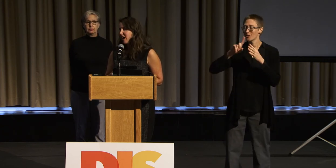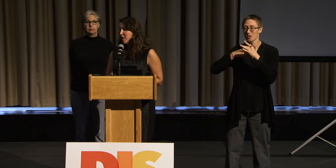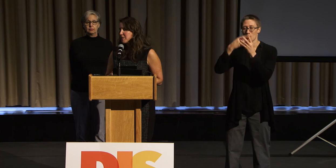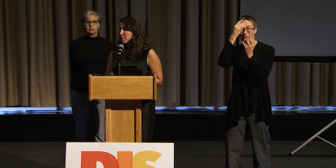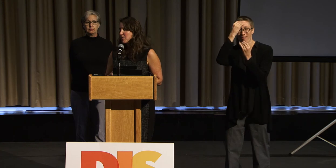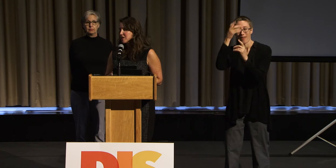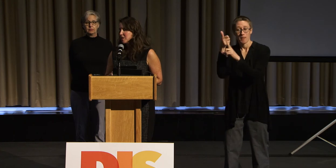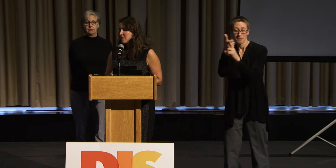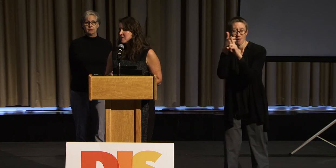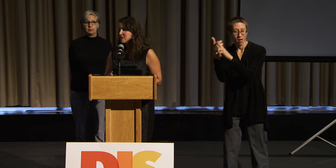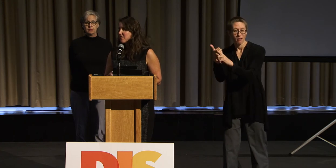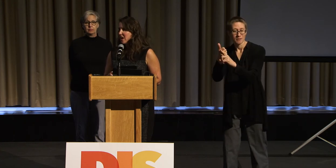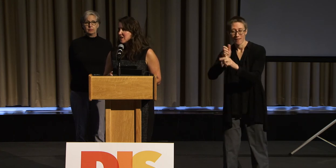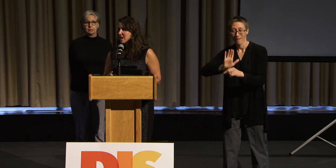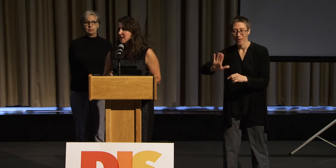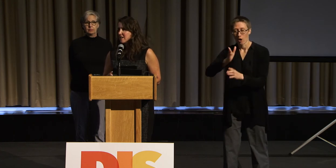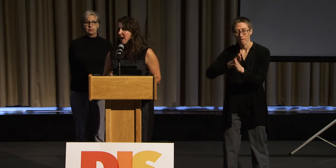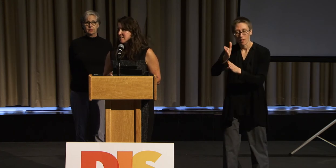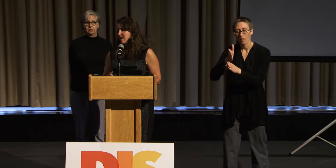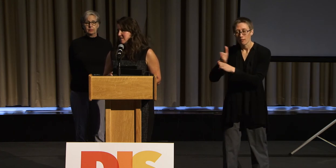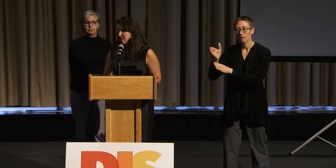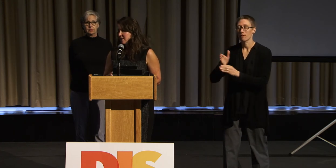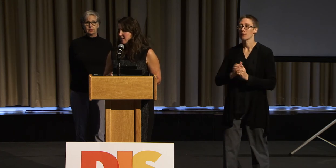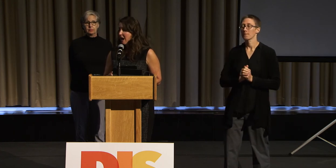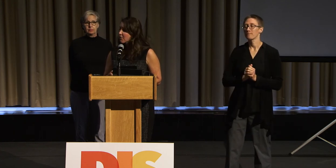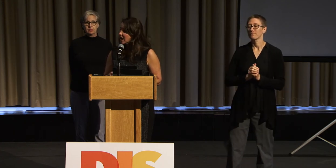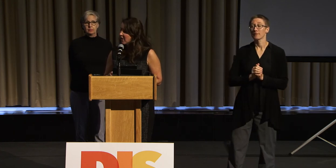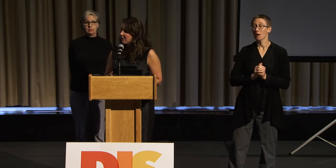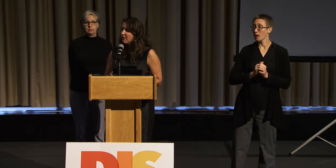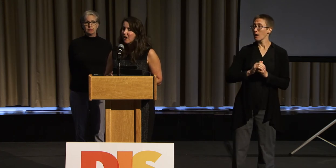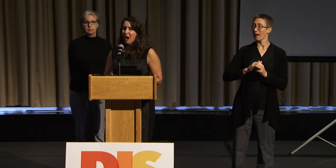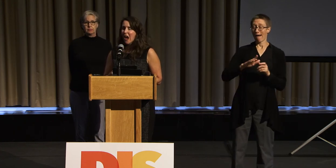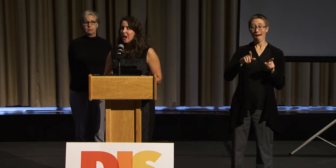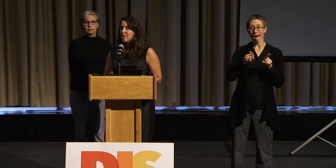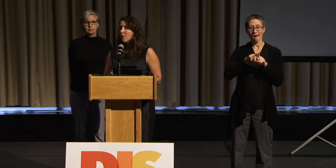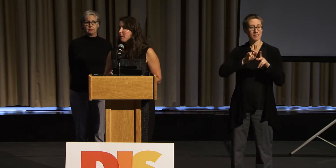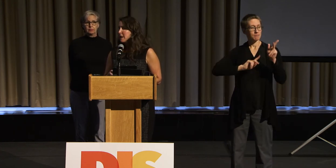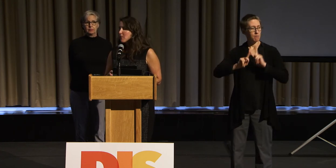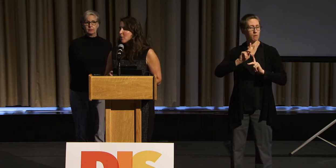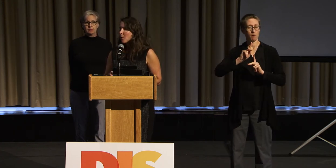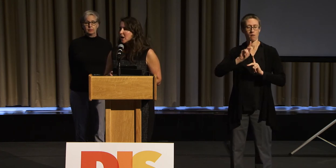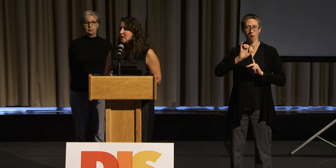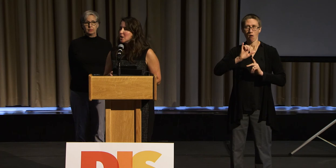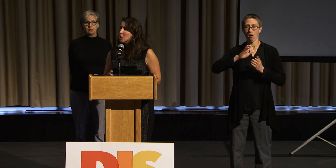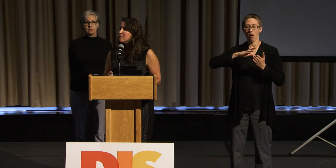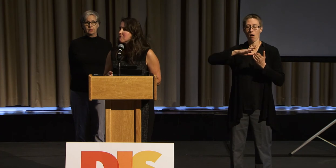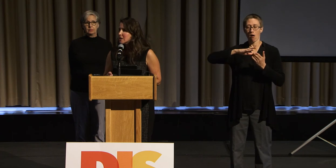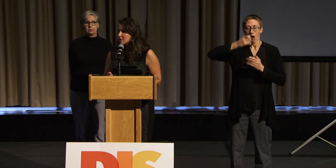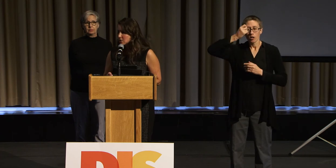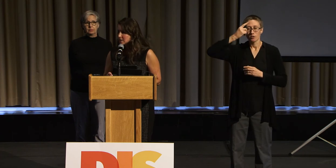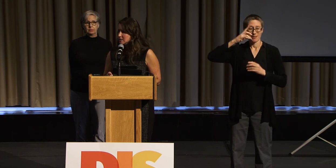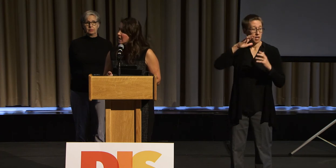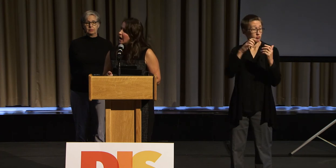that people with disabilities face in accessing health care. And there are people who work in human resources,